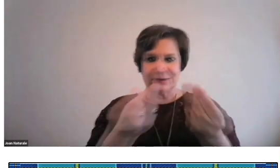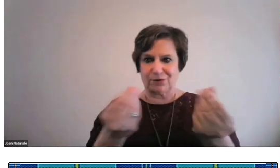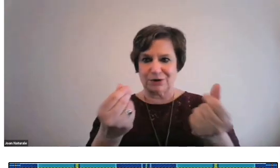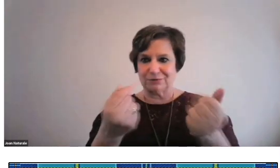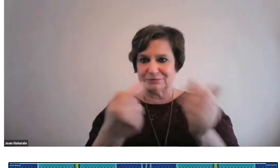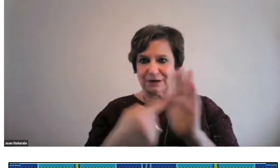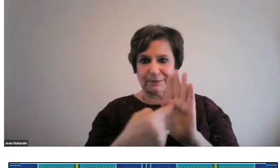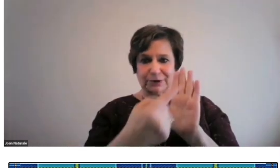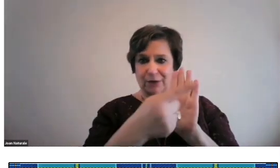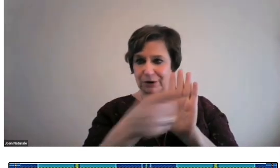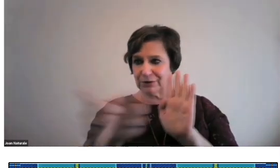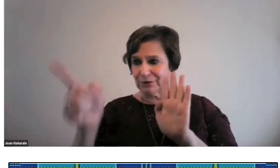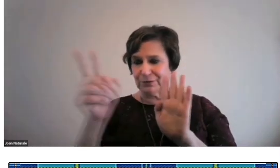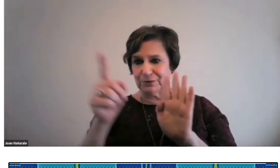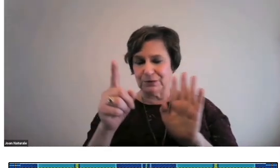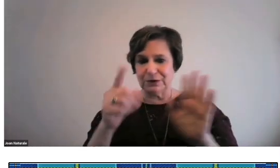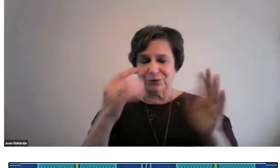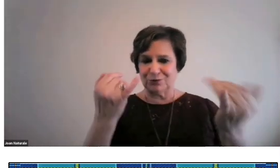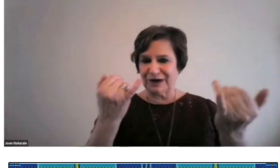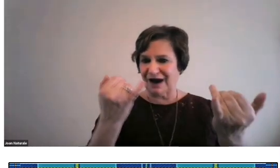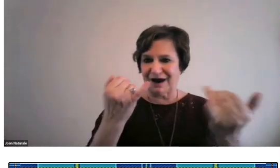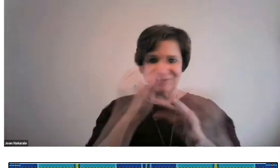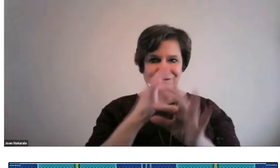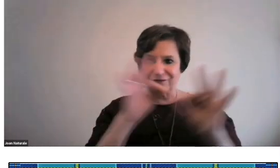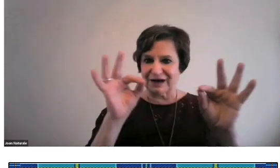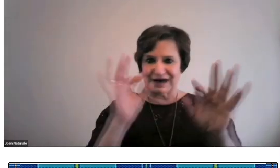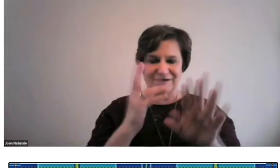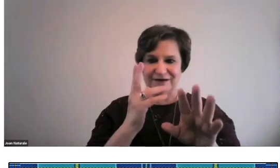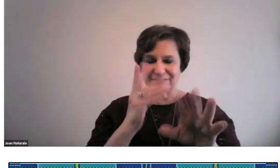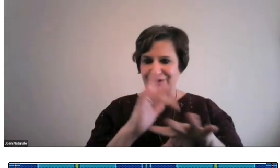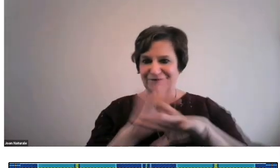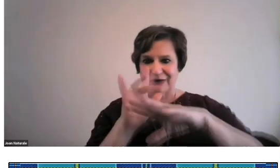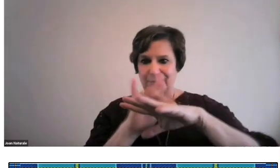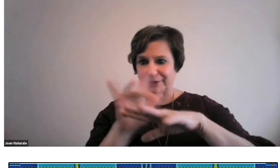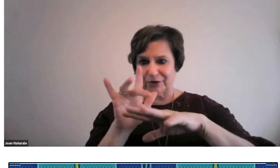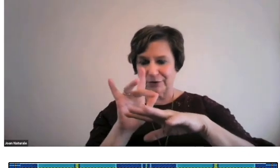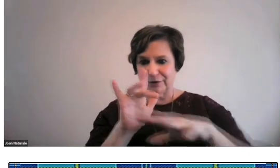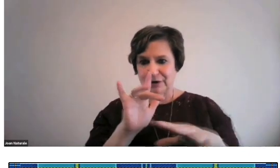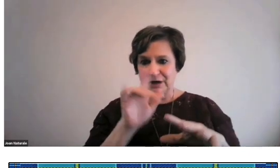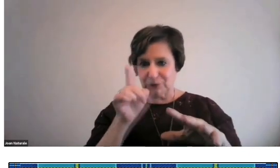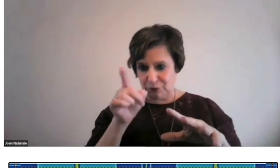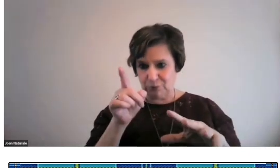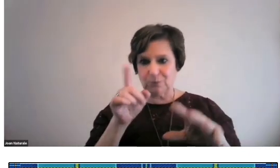I'm letting you know all of the resources I'm sharing with you are freely available